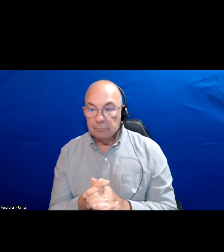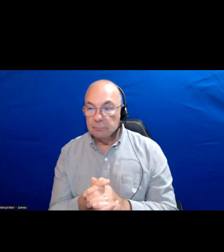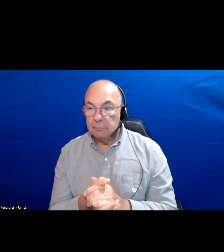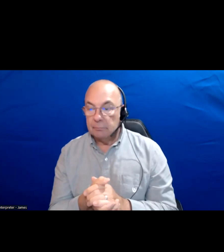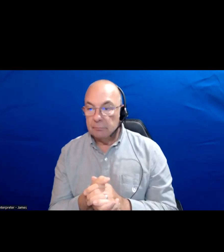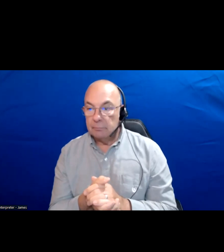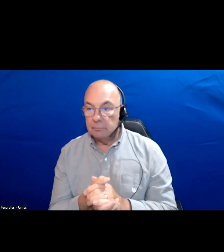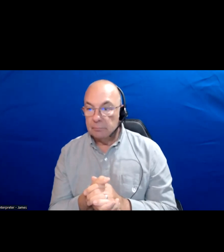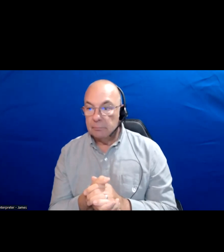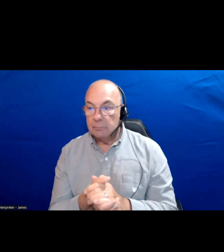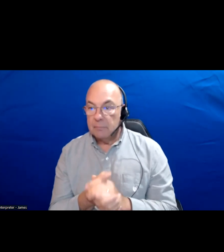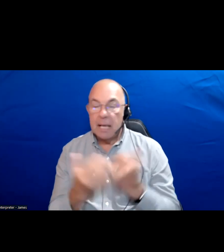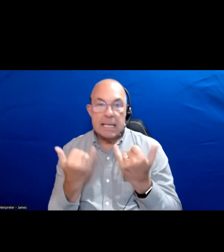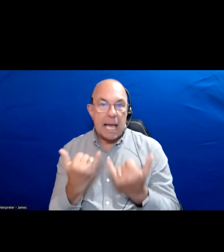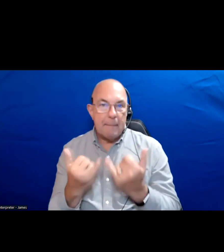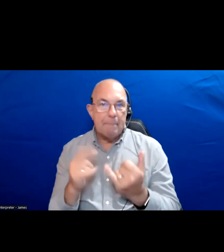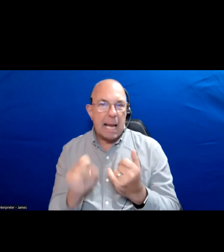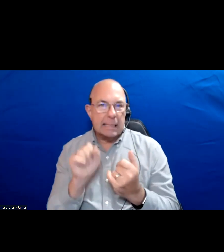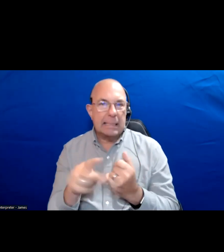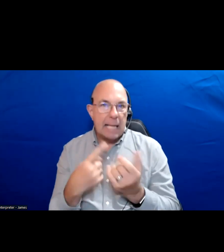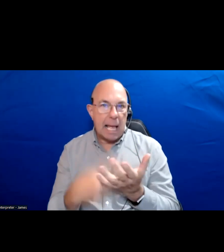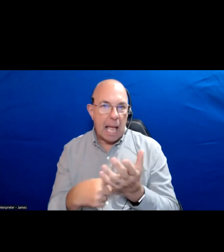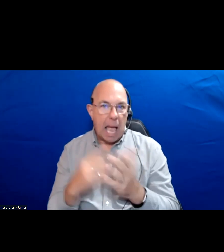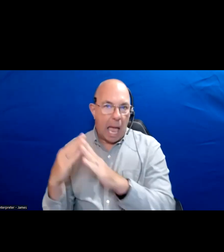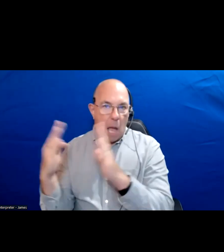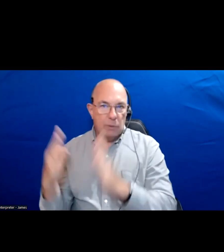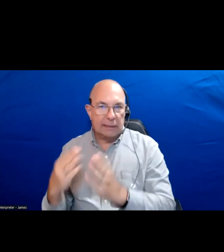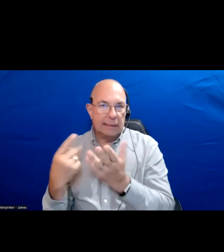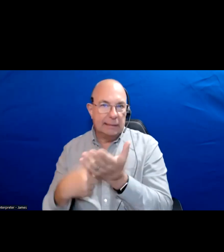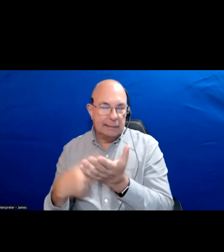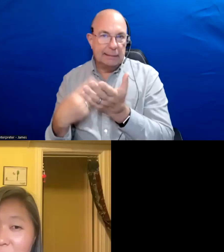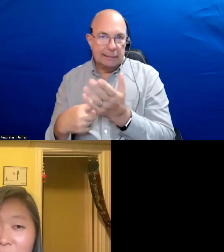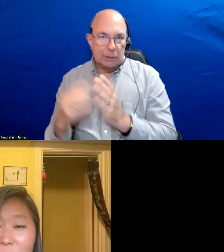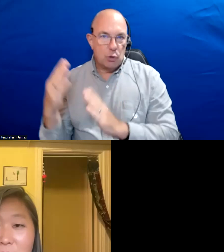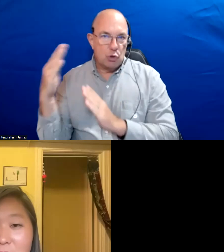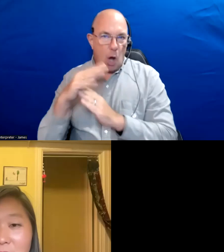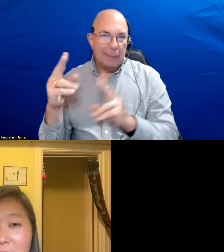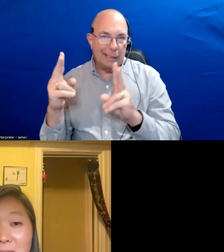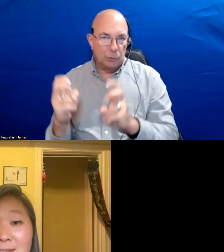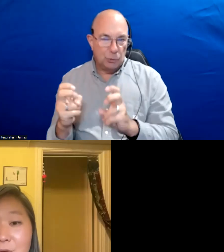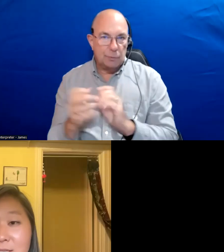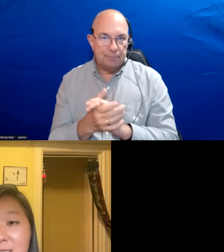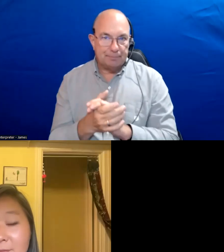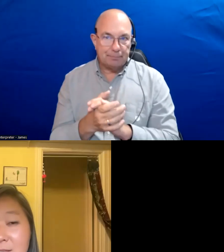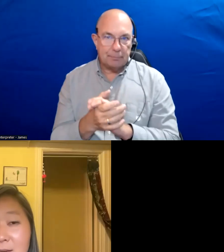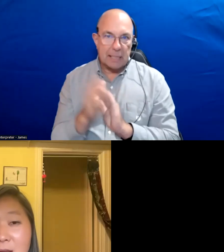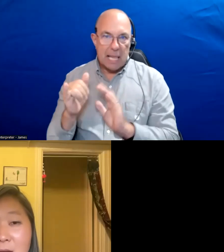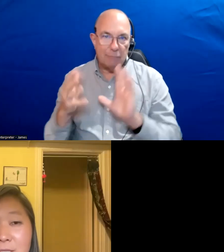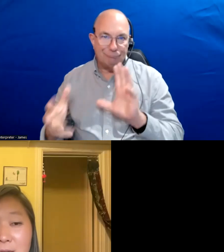We have course have to ask a question around housing. Because that has been one of the top issues and one of the biggest crises facing our city.